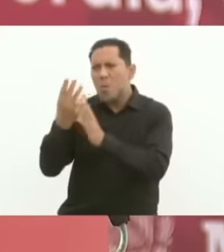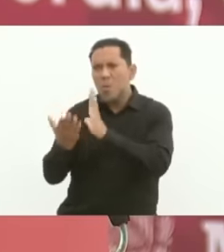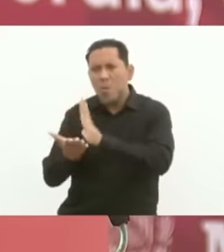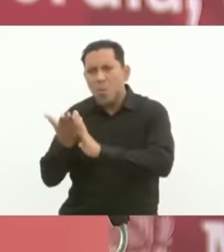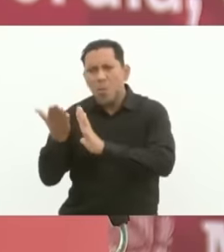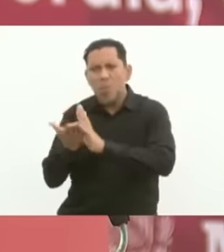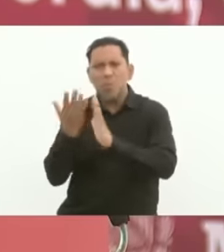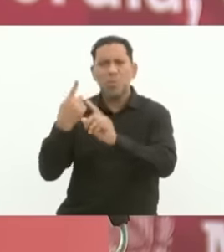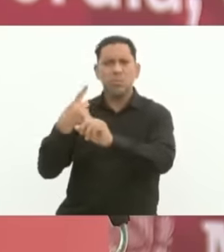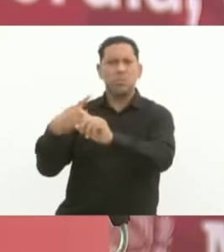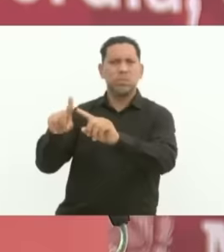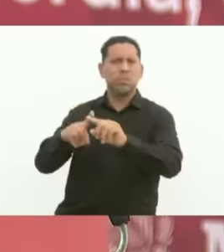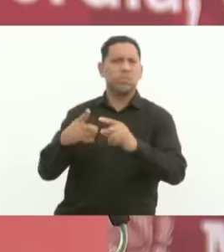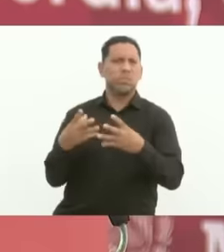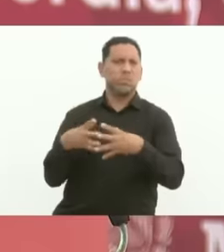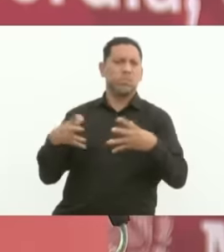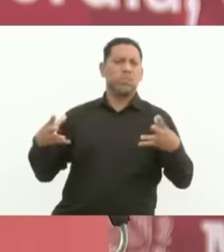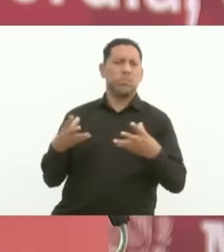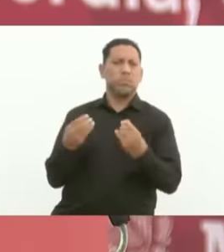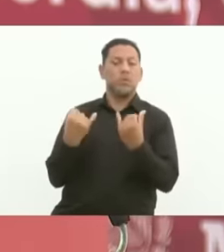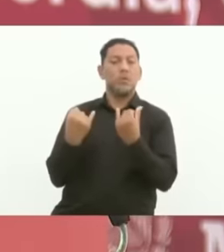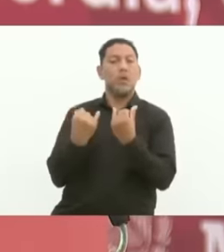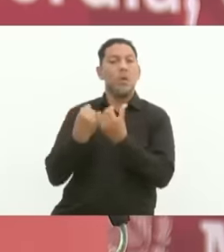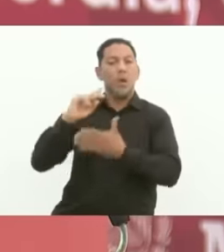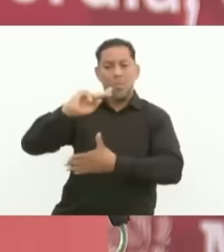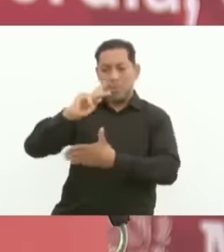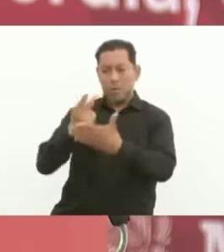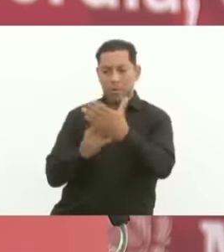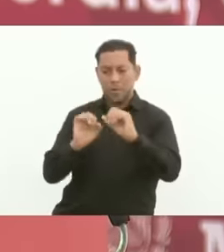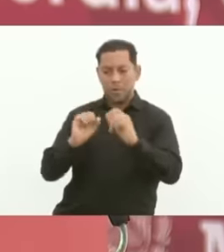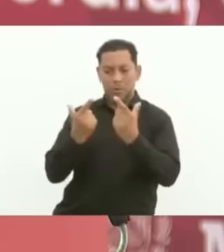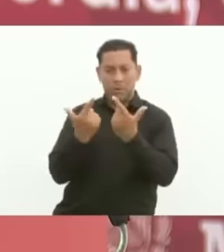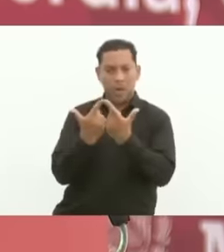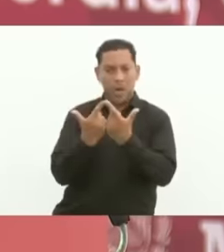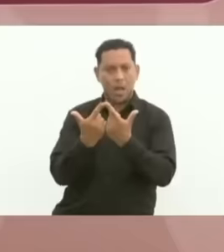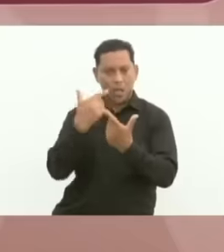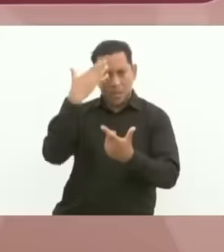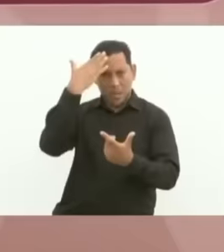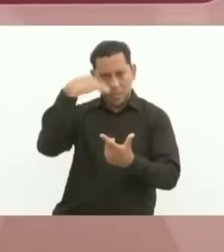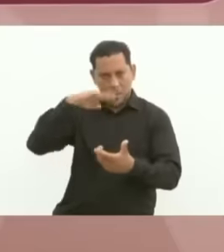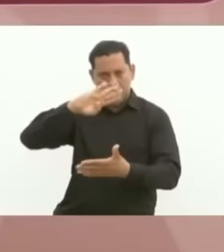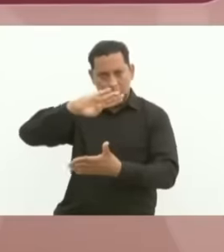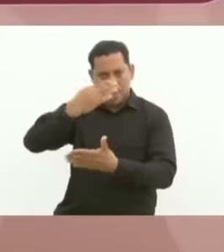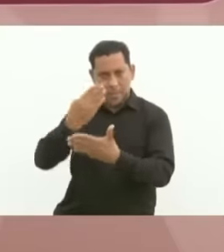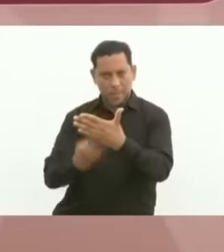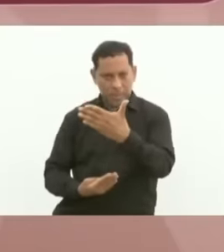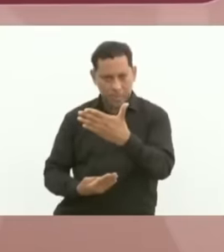and at the same time social programs, welfare programs, it has raised the minimum wage,